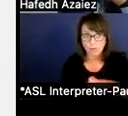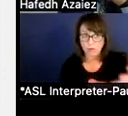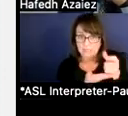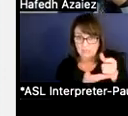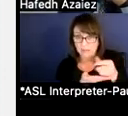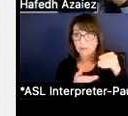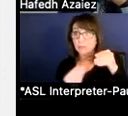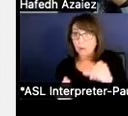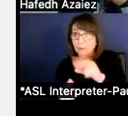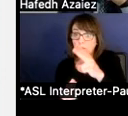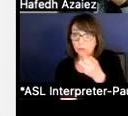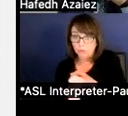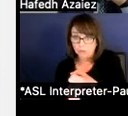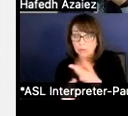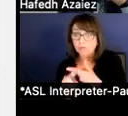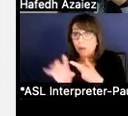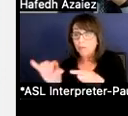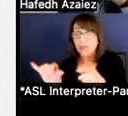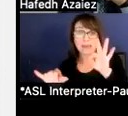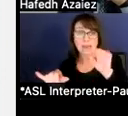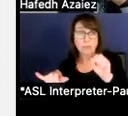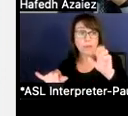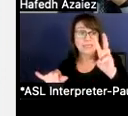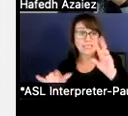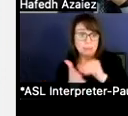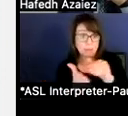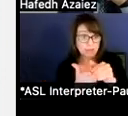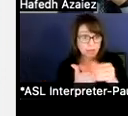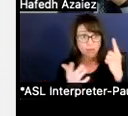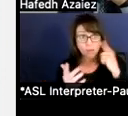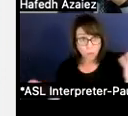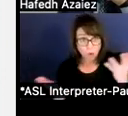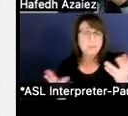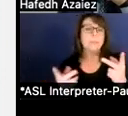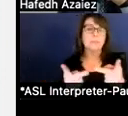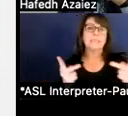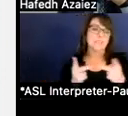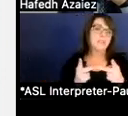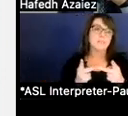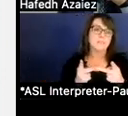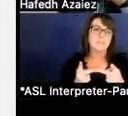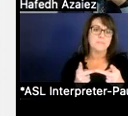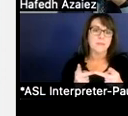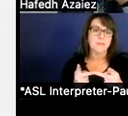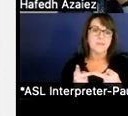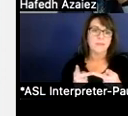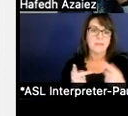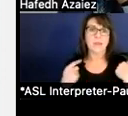And of that $9.6 million offer of positions that was currently owned staff that we moved to ESSER funding